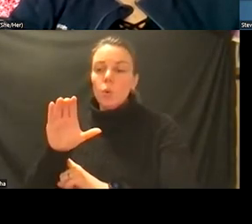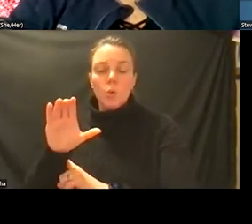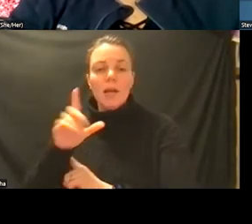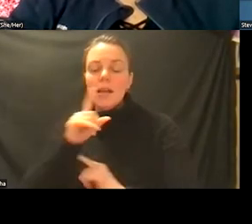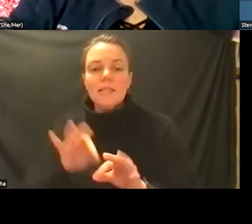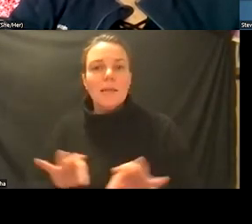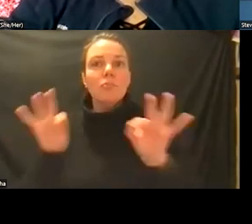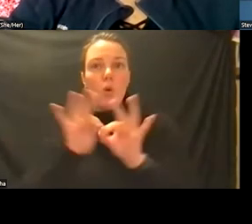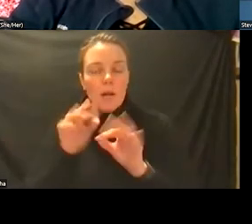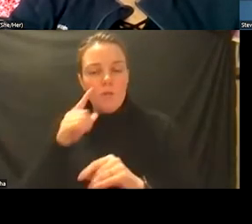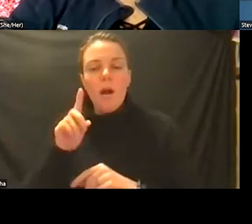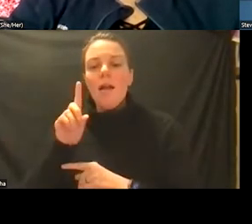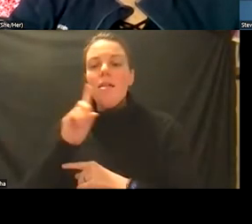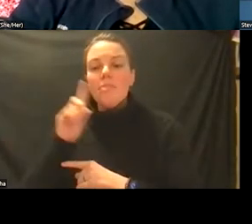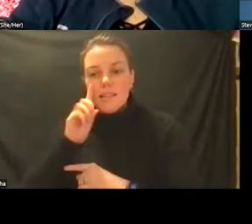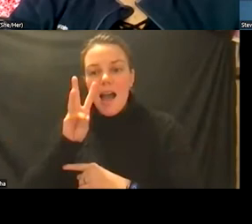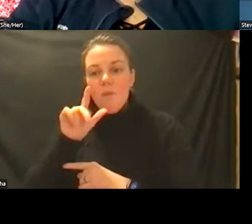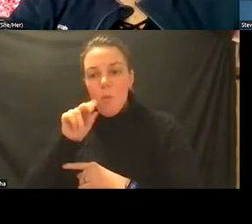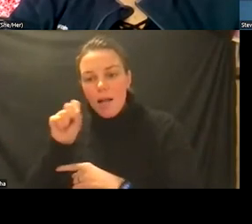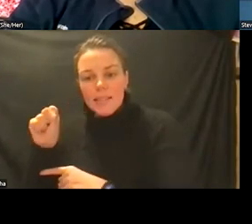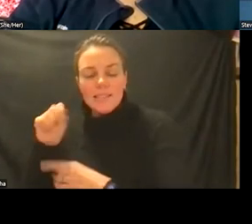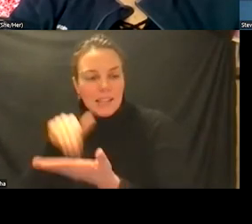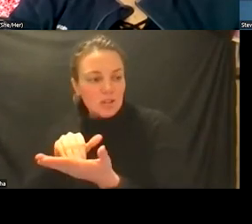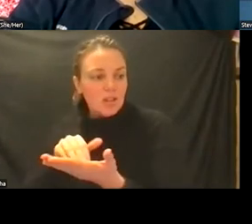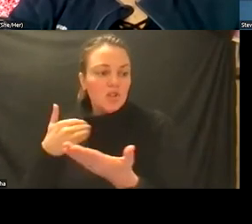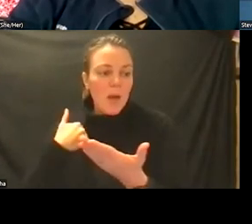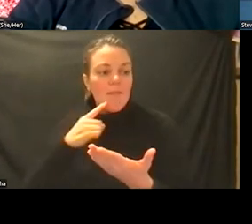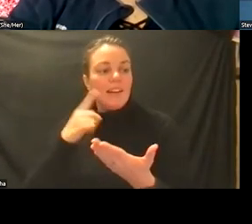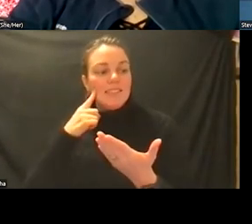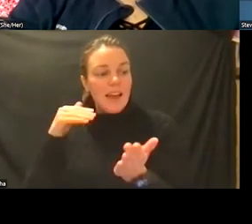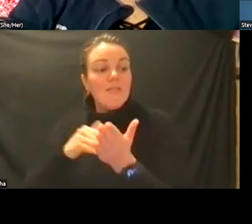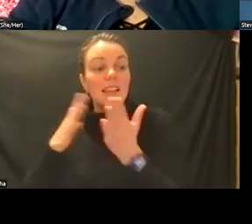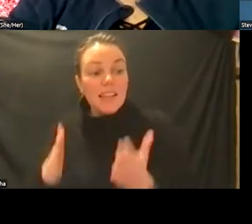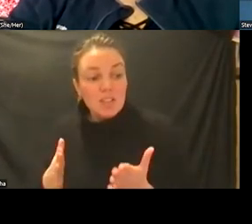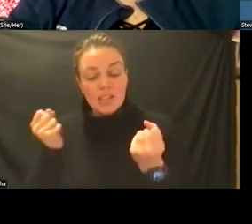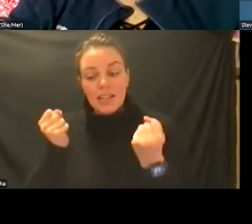wellness center and having deaf clinicians sign fluid clinicians deaf trainees etc